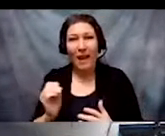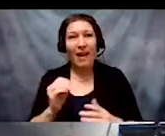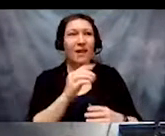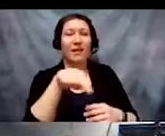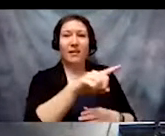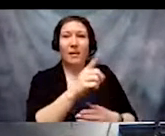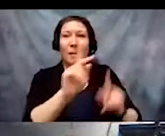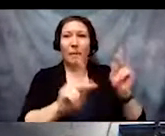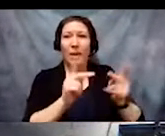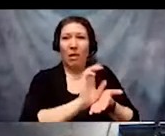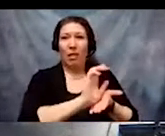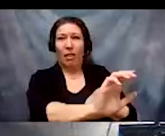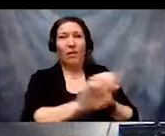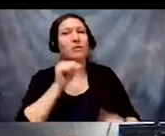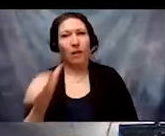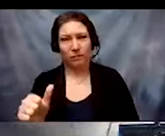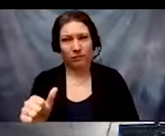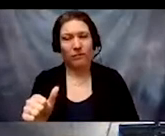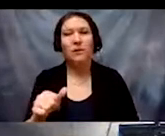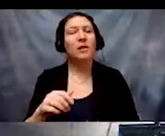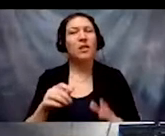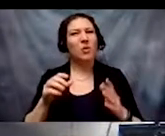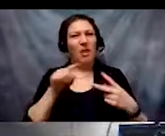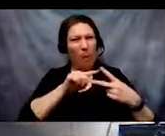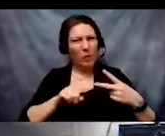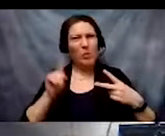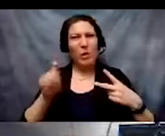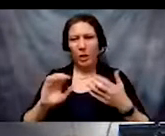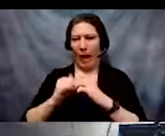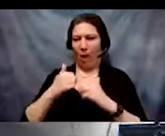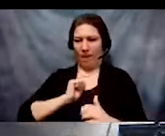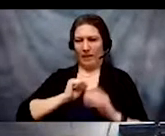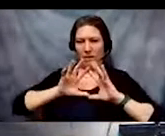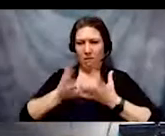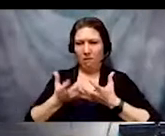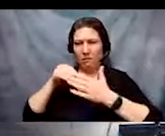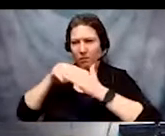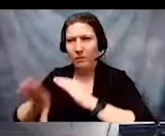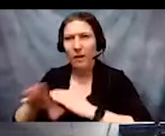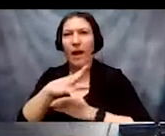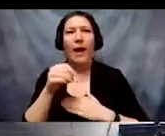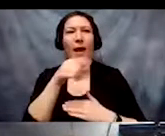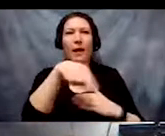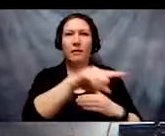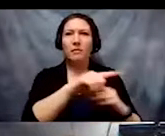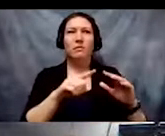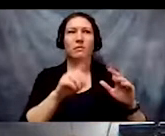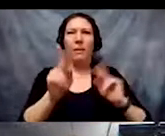to keep asking as we work together. I would argue that we, again,